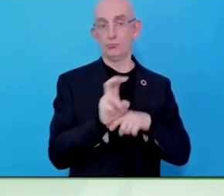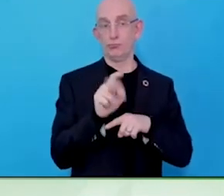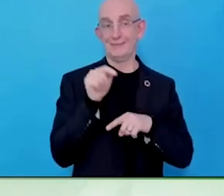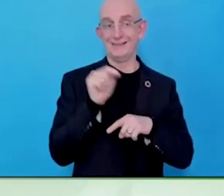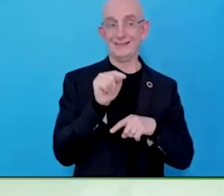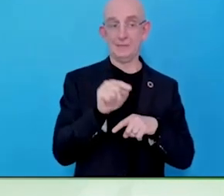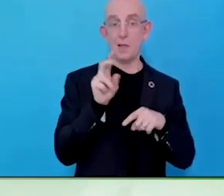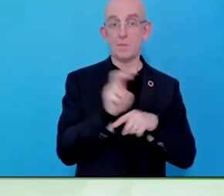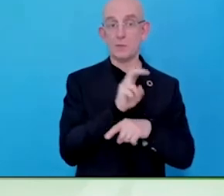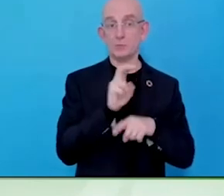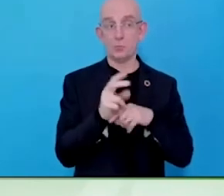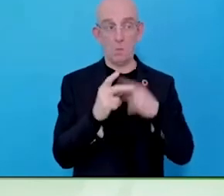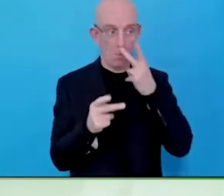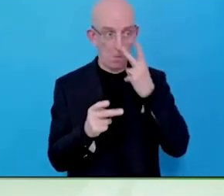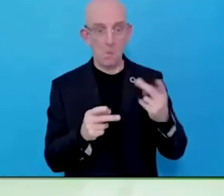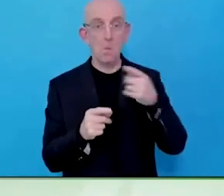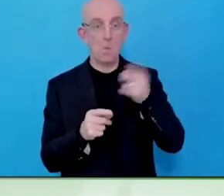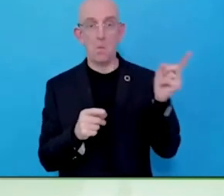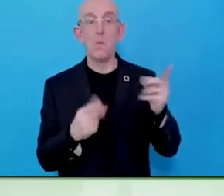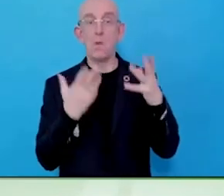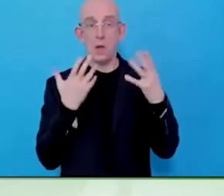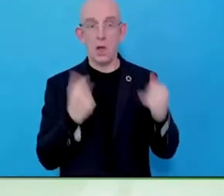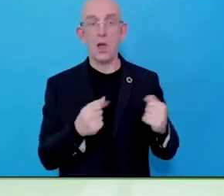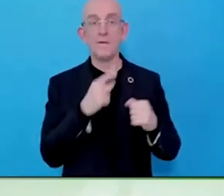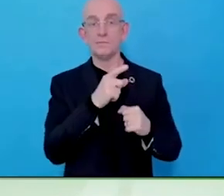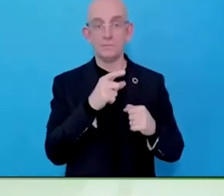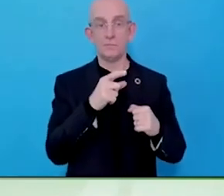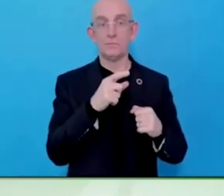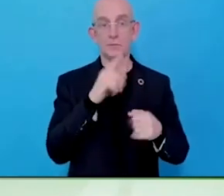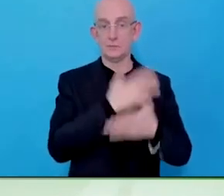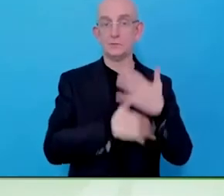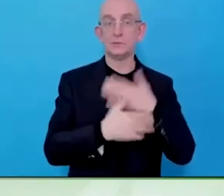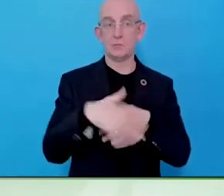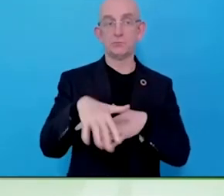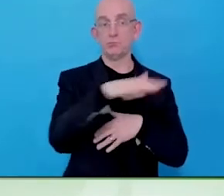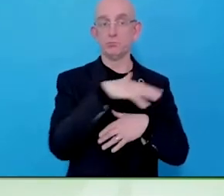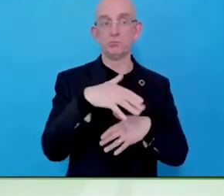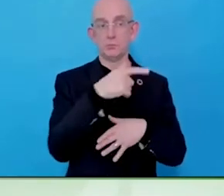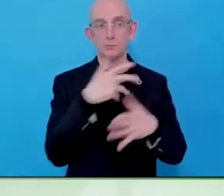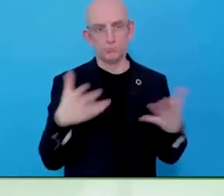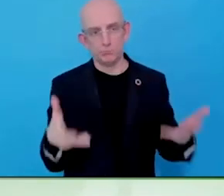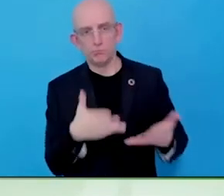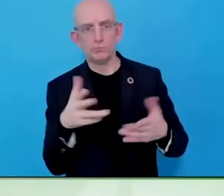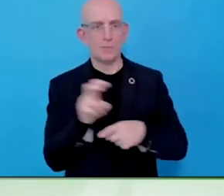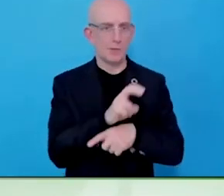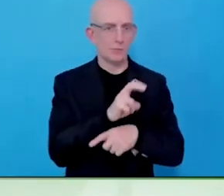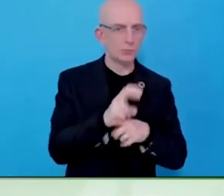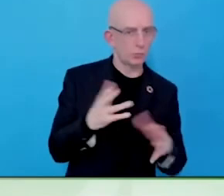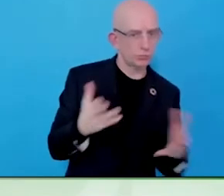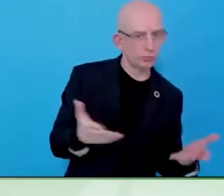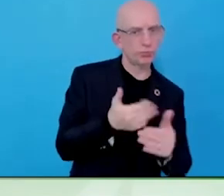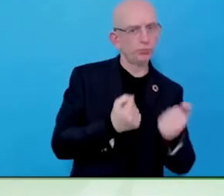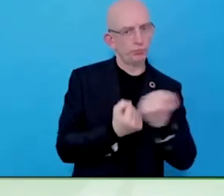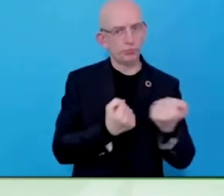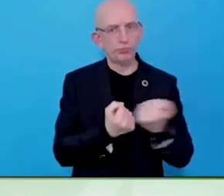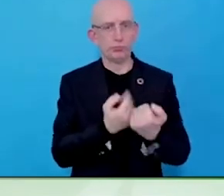in the community who can come into the three-day marketing course at company X is running for the managers so that you start to get